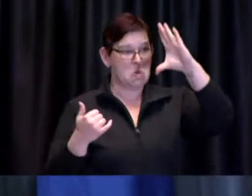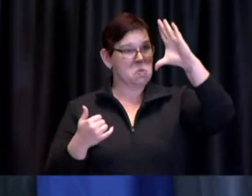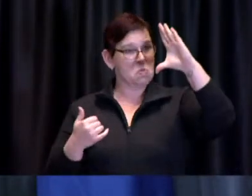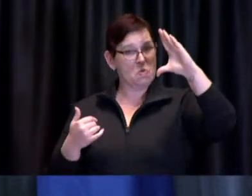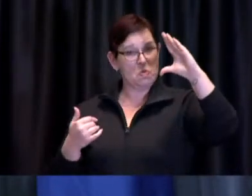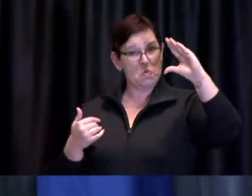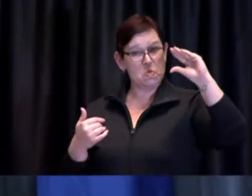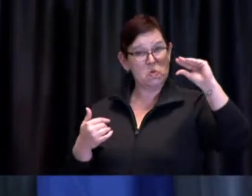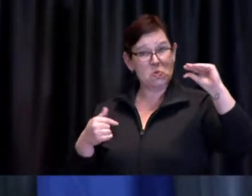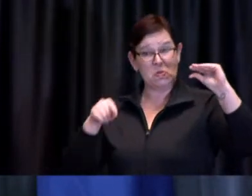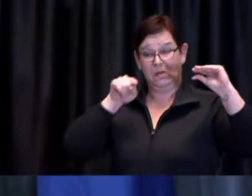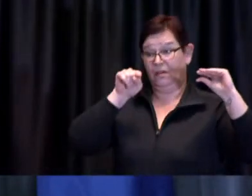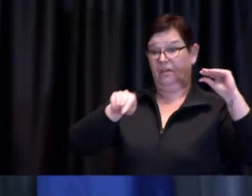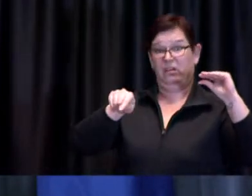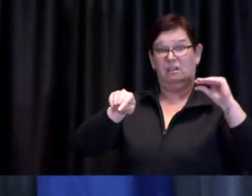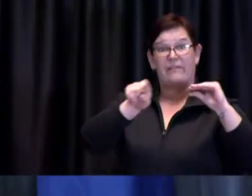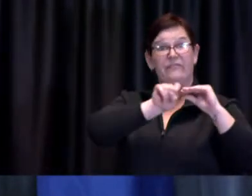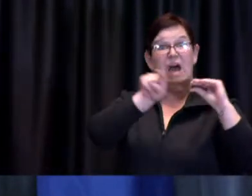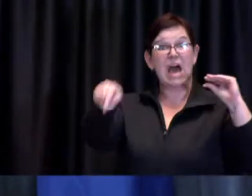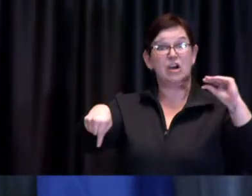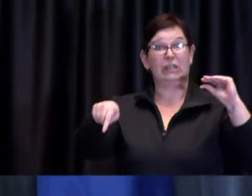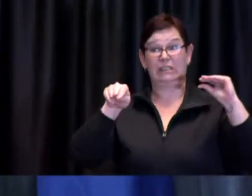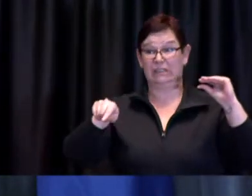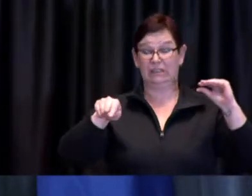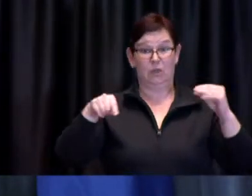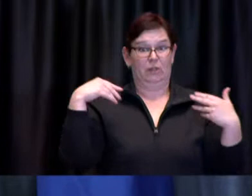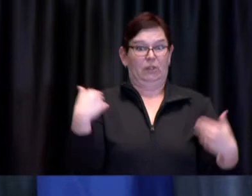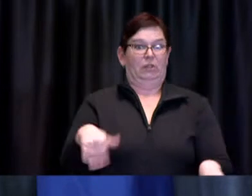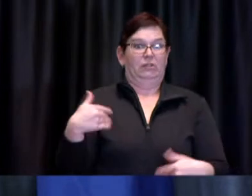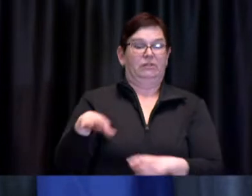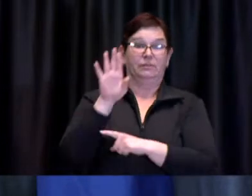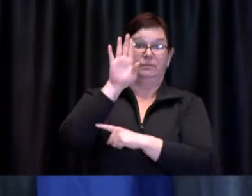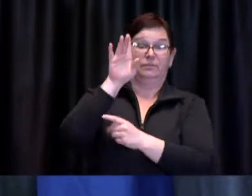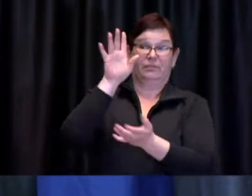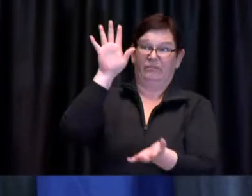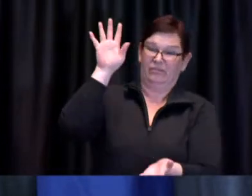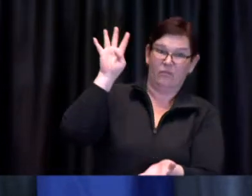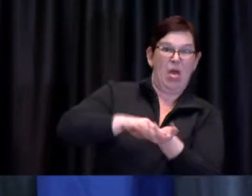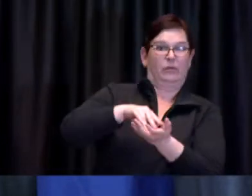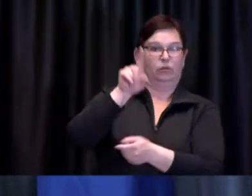with the other two primary variants present in Toronto as well.